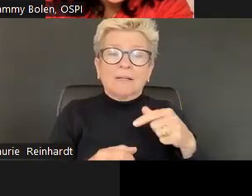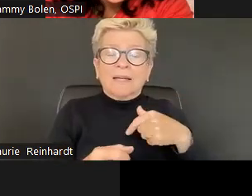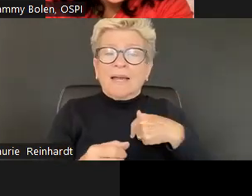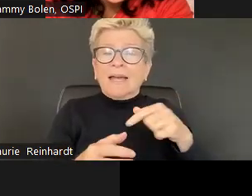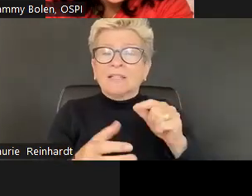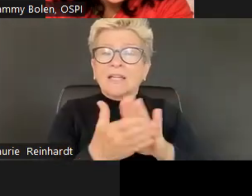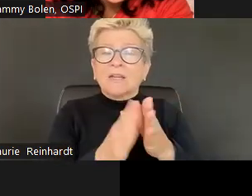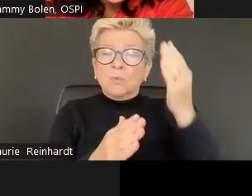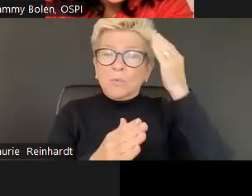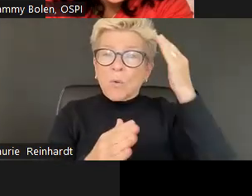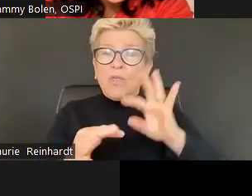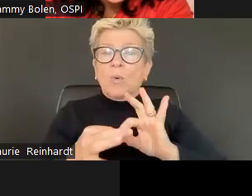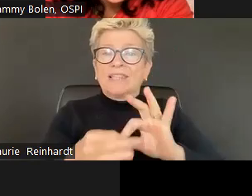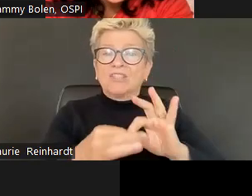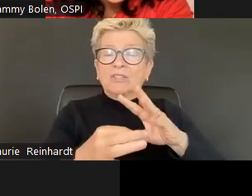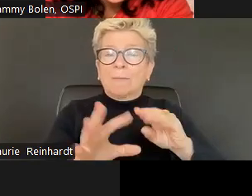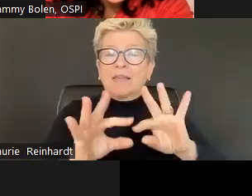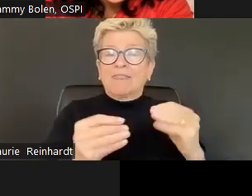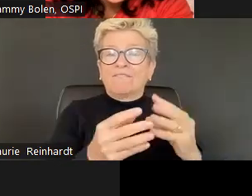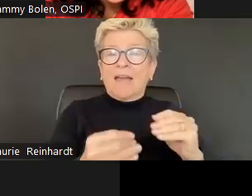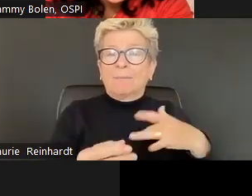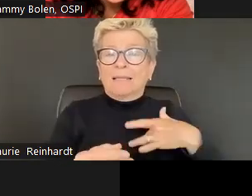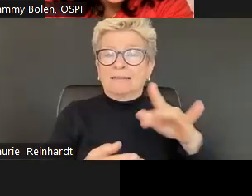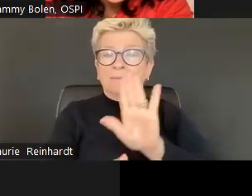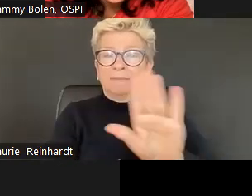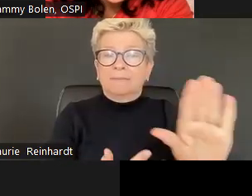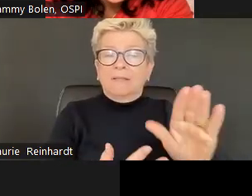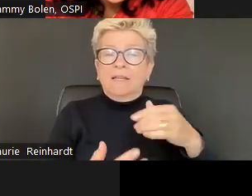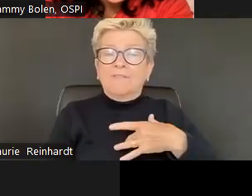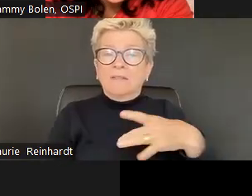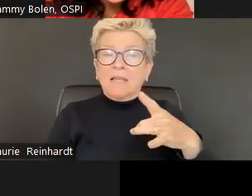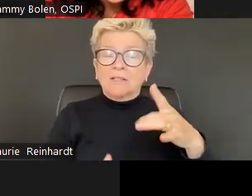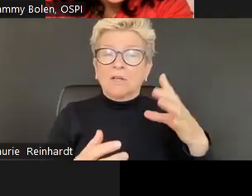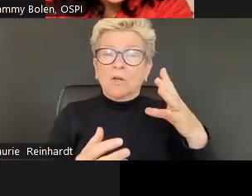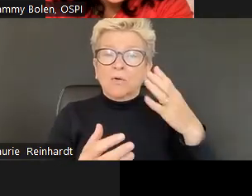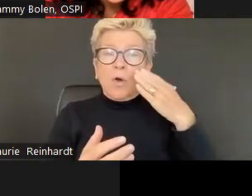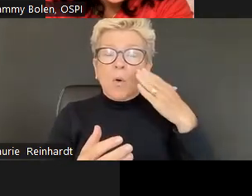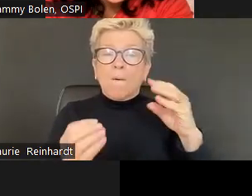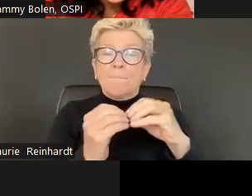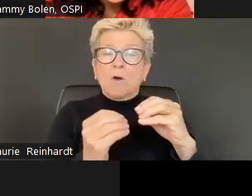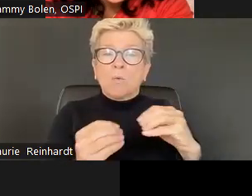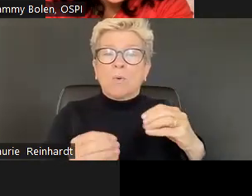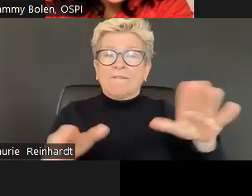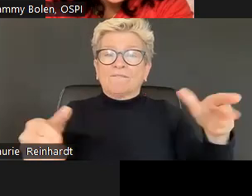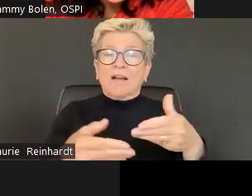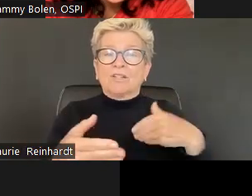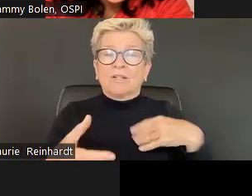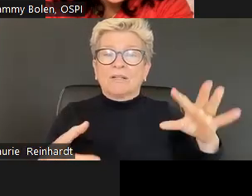In my life, I mostly travel around the intersections of the traditional lands of the Cowlitz, Yakama, and Cayuse Tribes. Tribal consultation is a great way to get to know your local